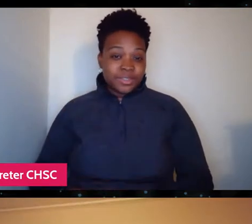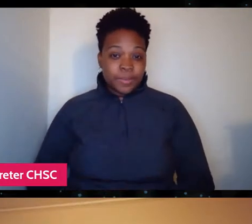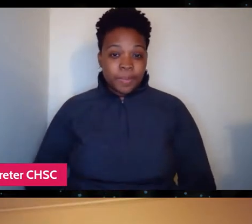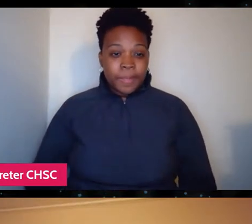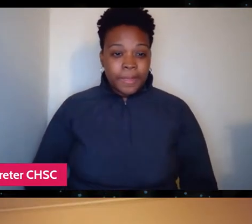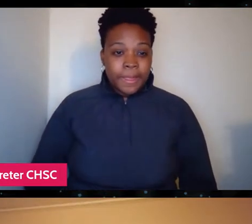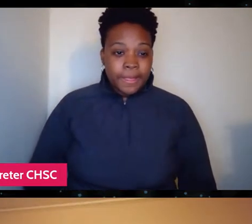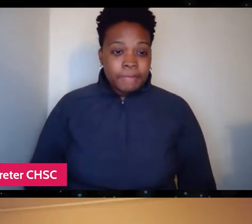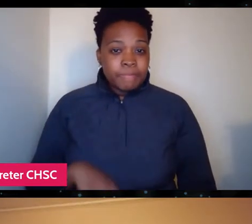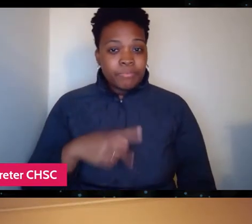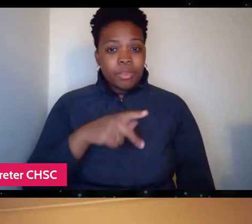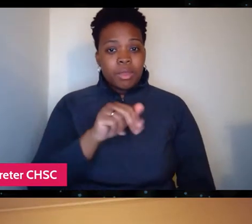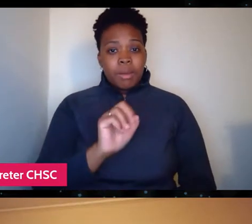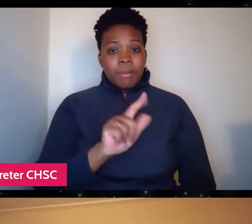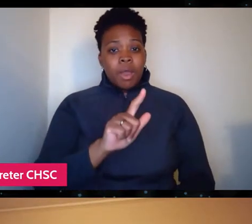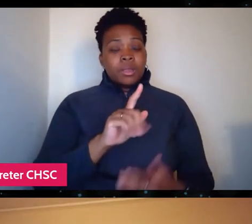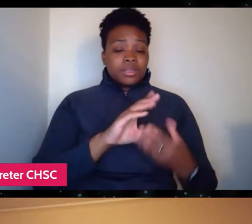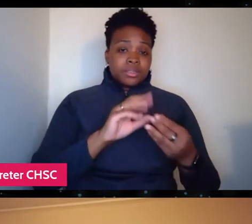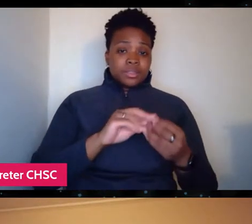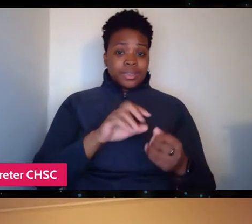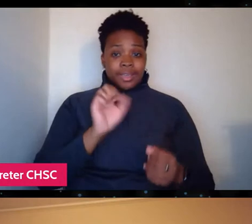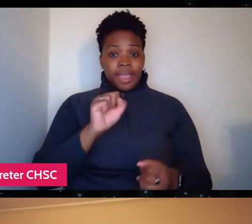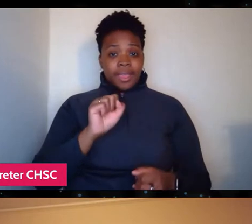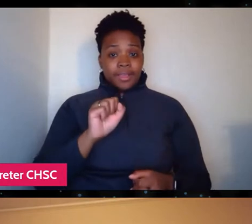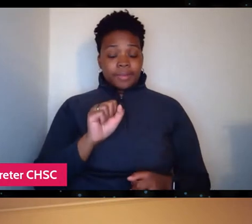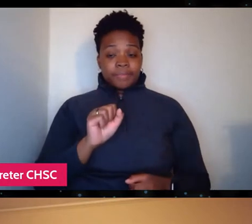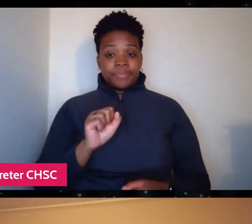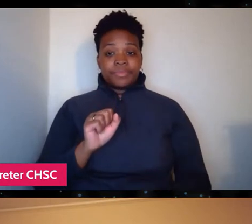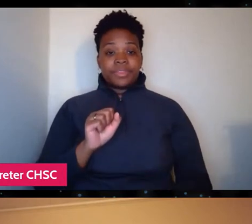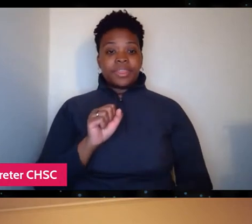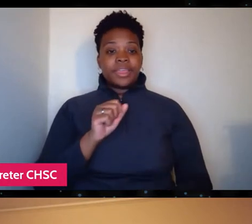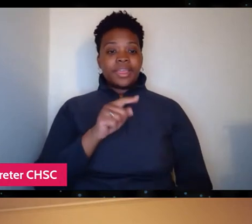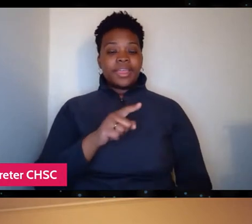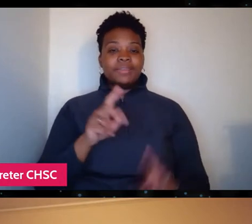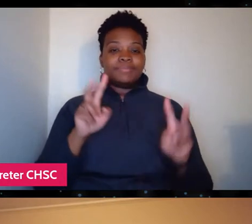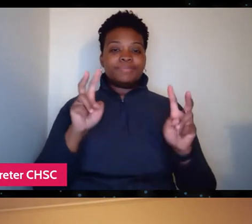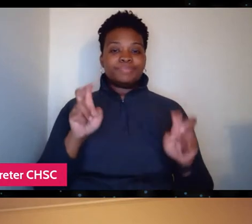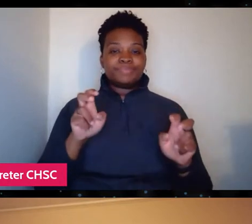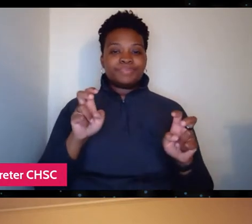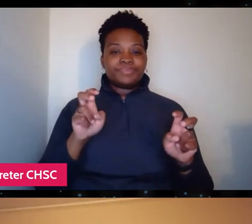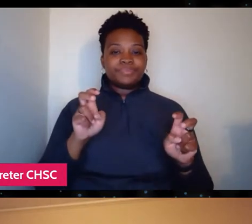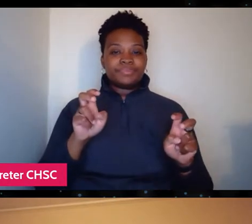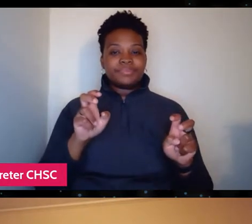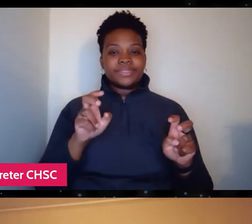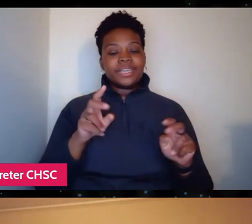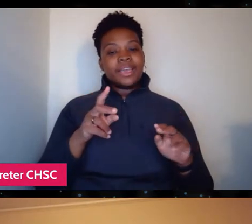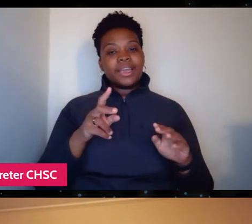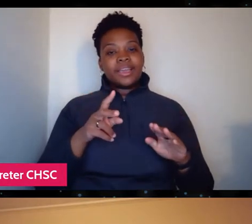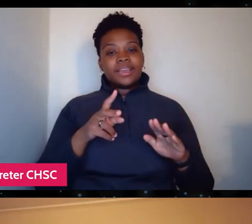Yeah, yeah, I would say so, he cut off enough cloth just as much as he needed